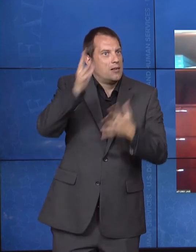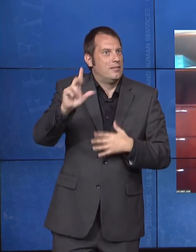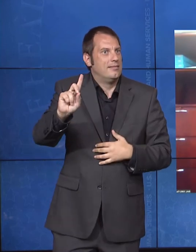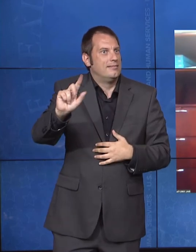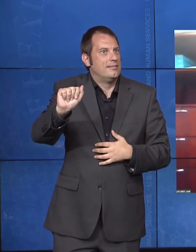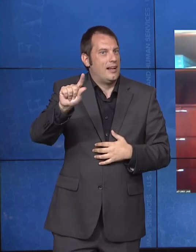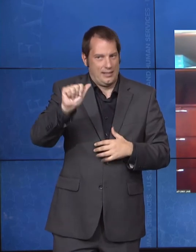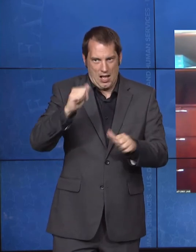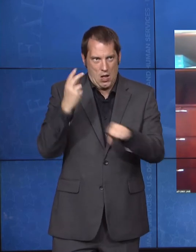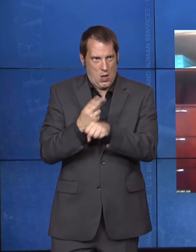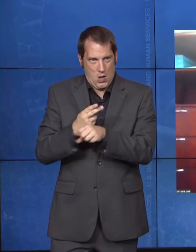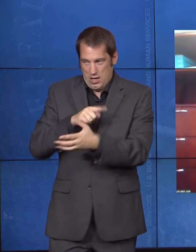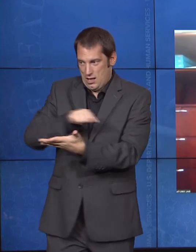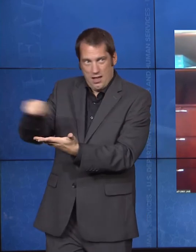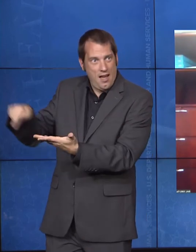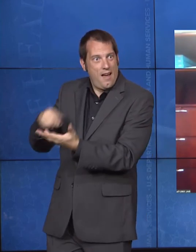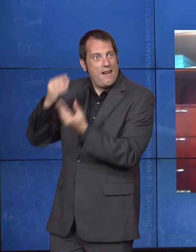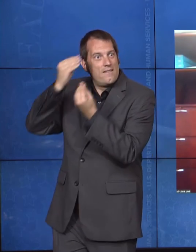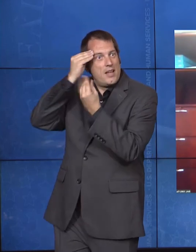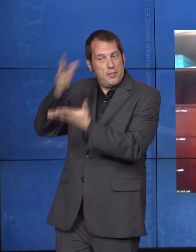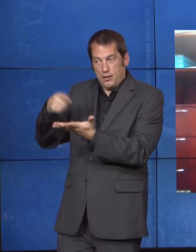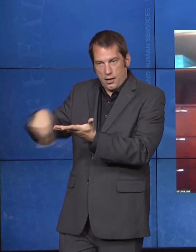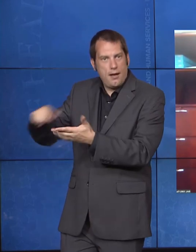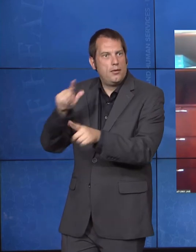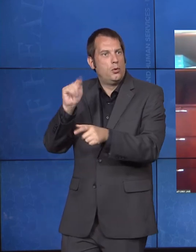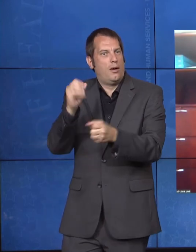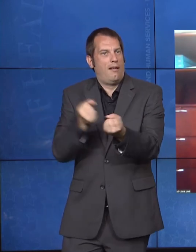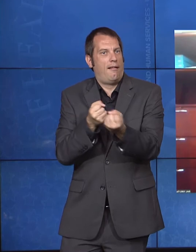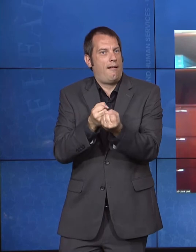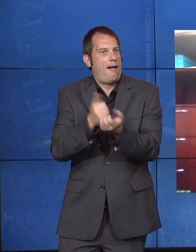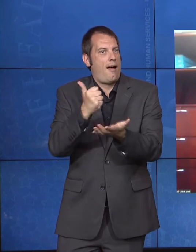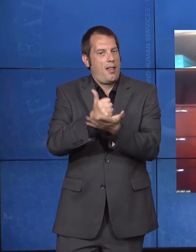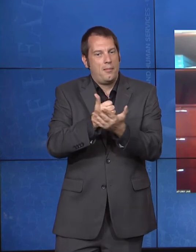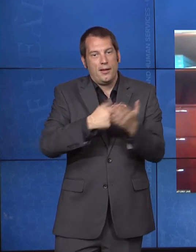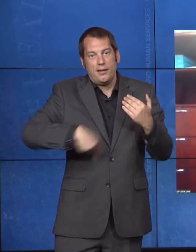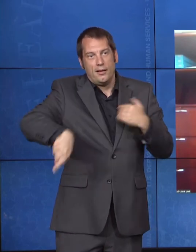policy decisions about what we pay for, when we intervene that will allow us to go further